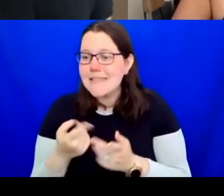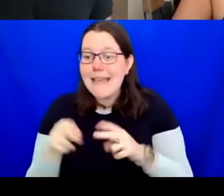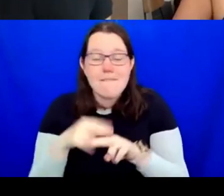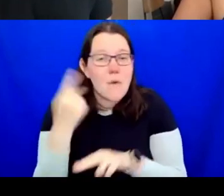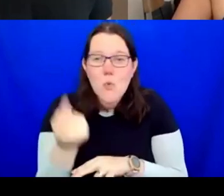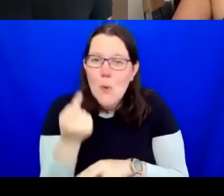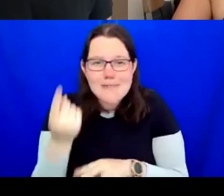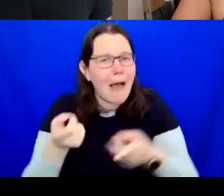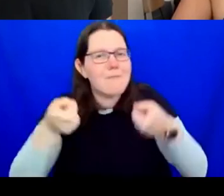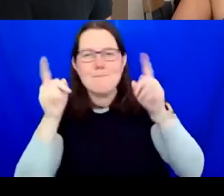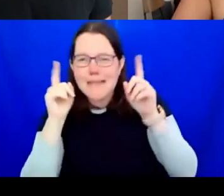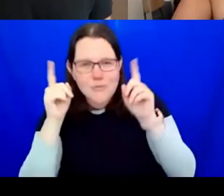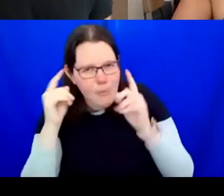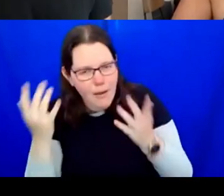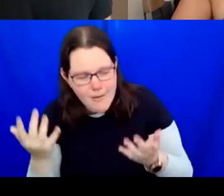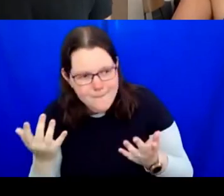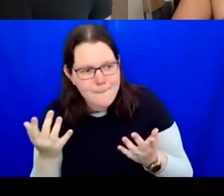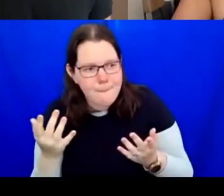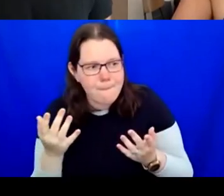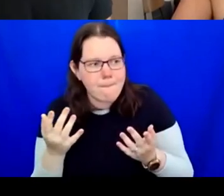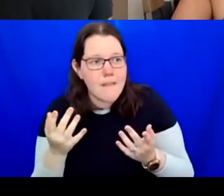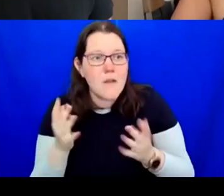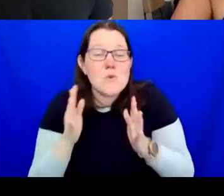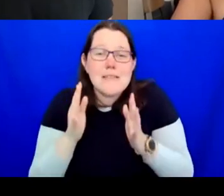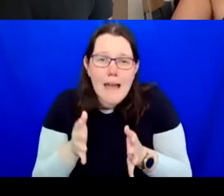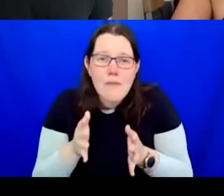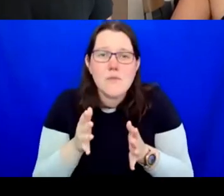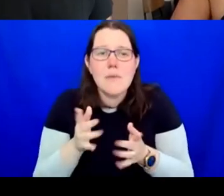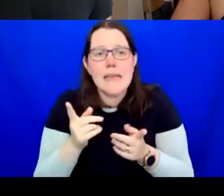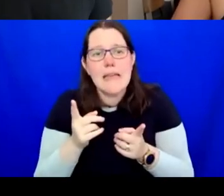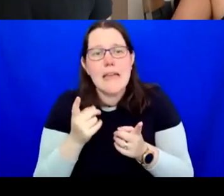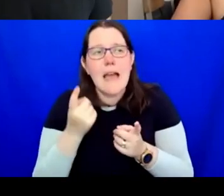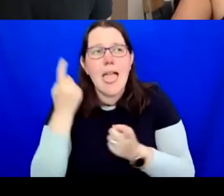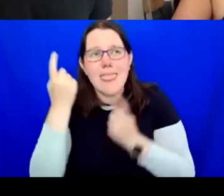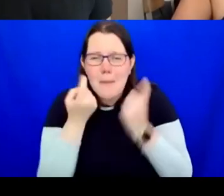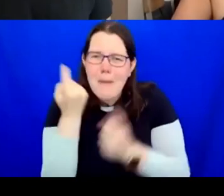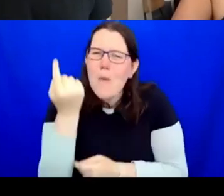just to be conscientious and considerate and care for yourself, when you start taking on